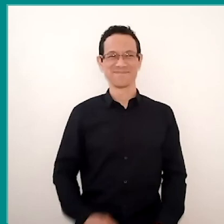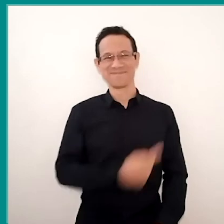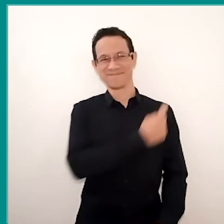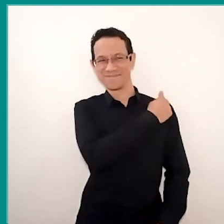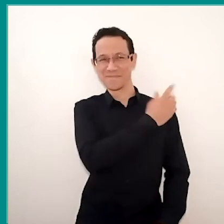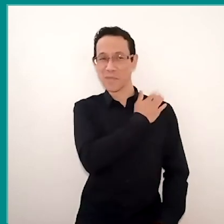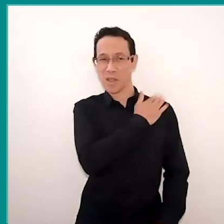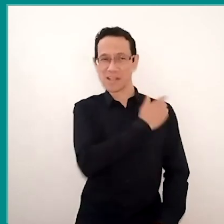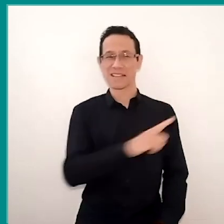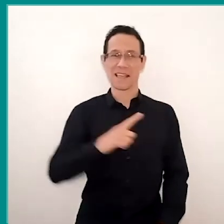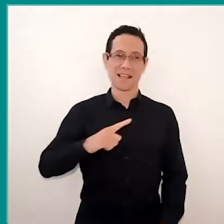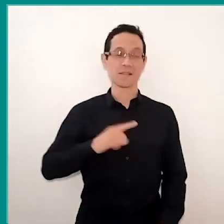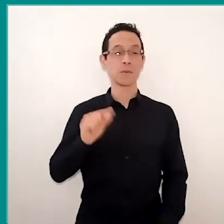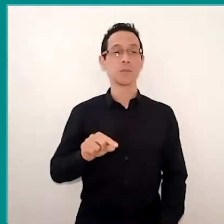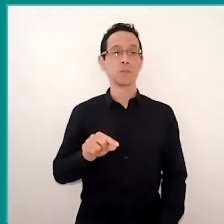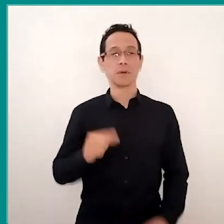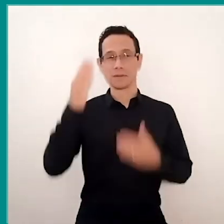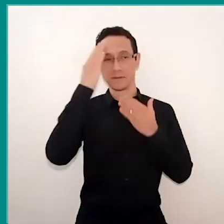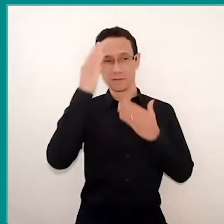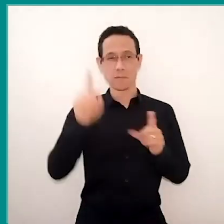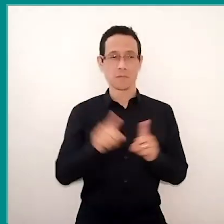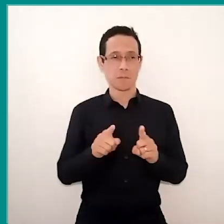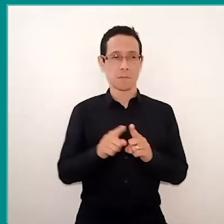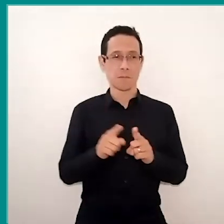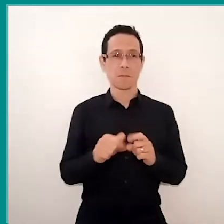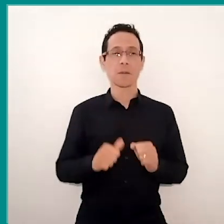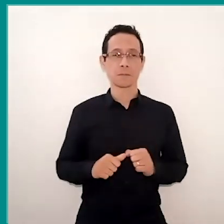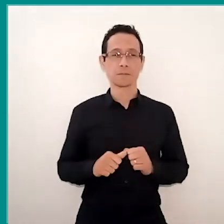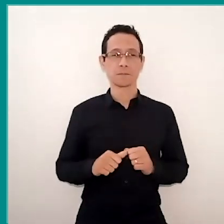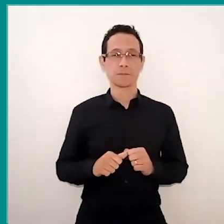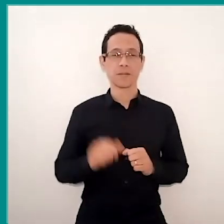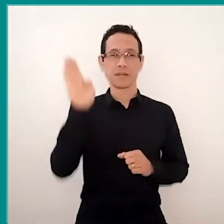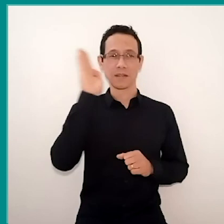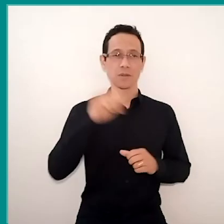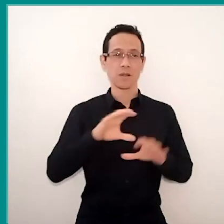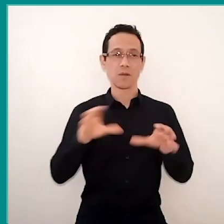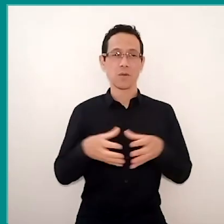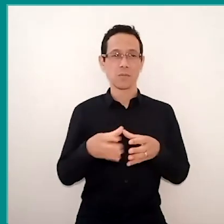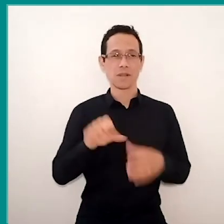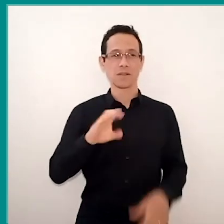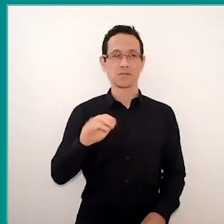I would like to thank to Itaú Social, to Cedac and to Instituto Emília, for this invitation,